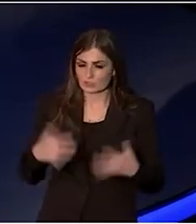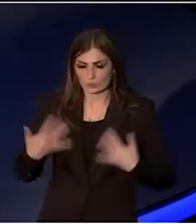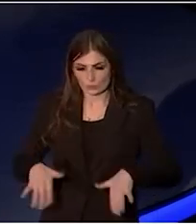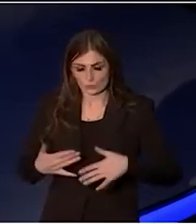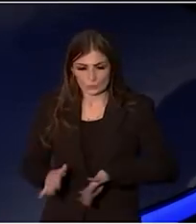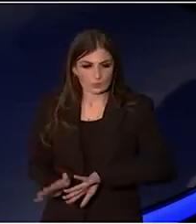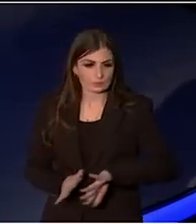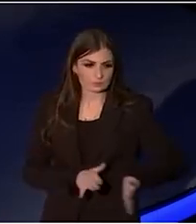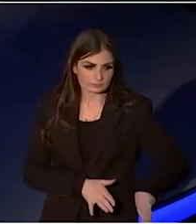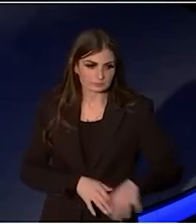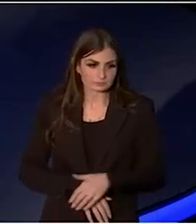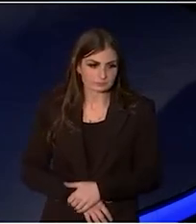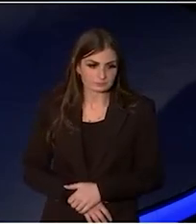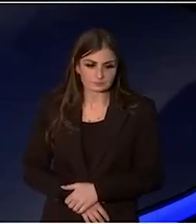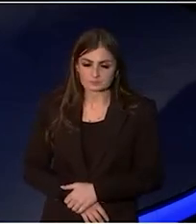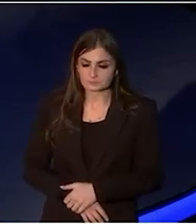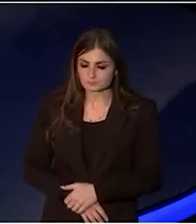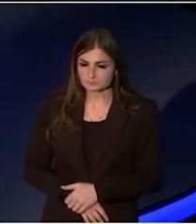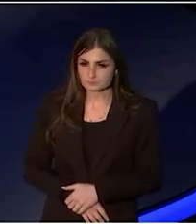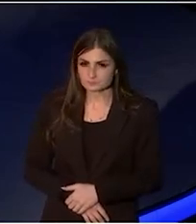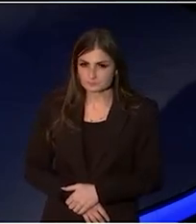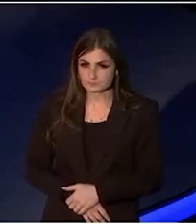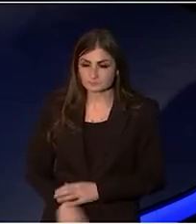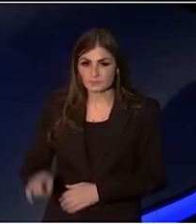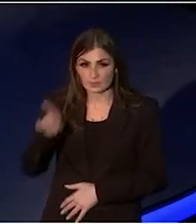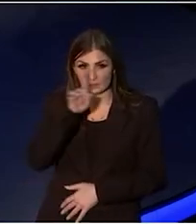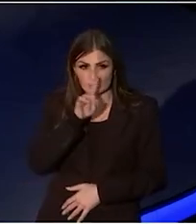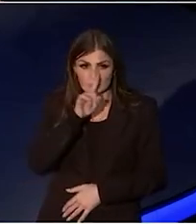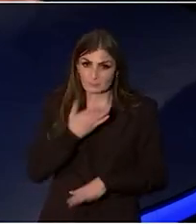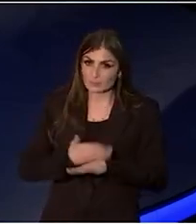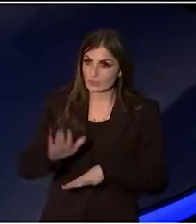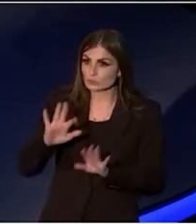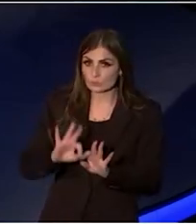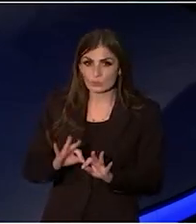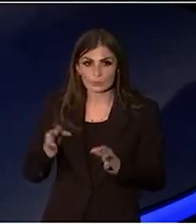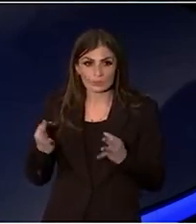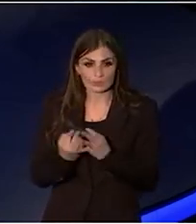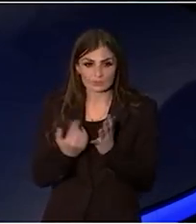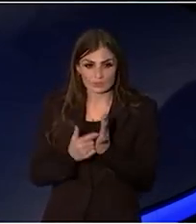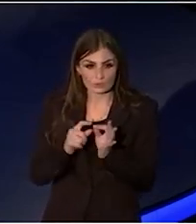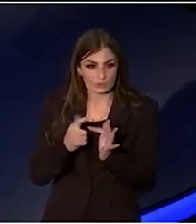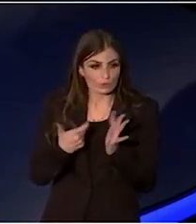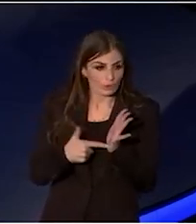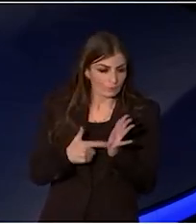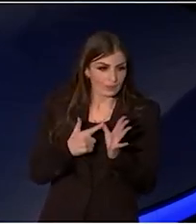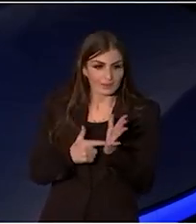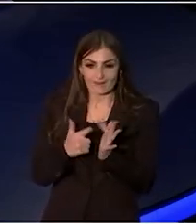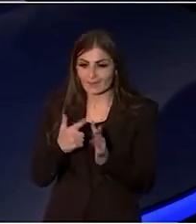But for those in the new organisation that we now have, we have Robert chairing, we have Alex Dimos staying on,